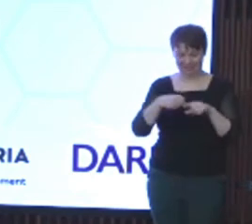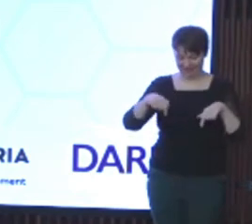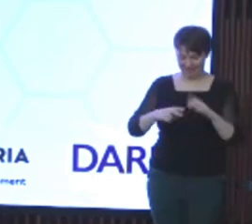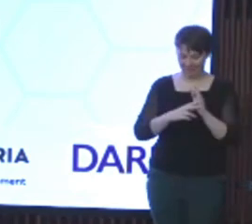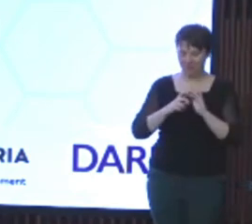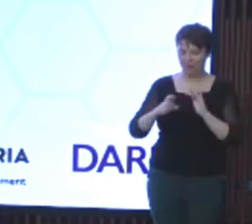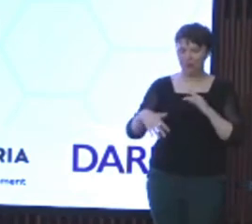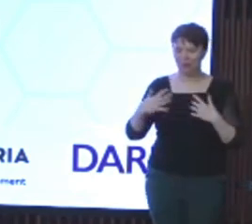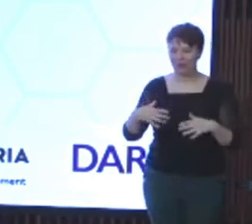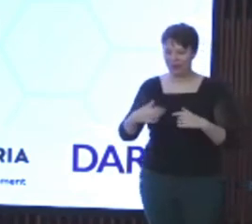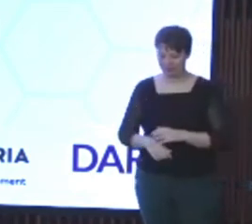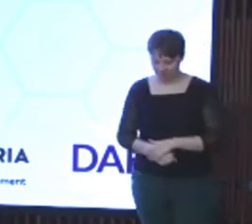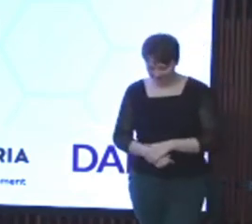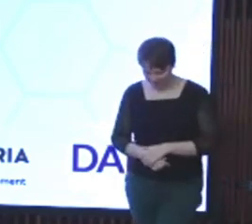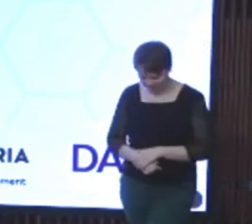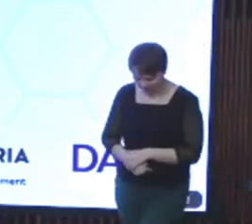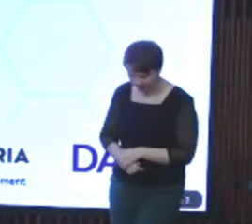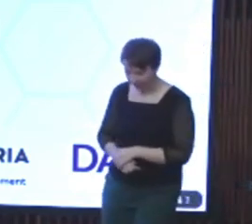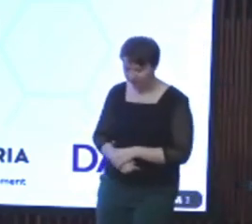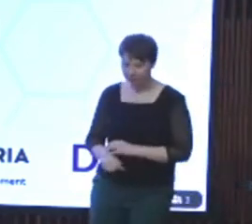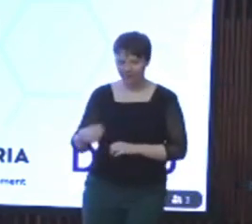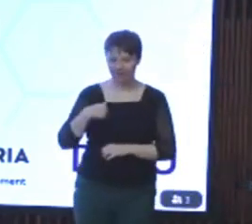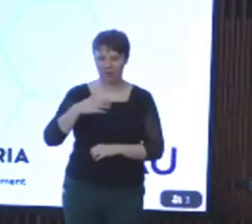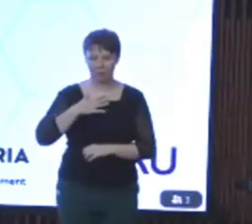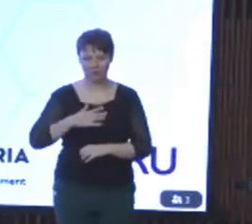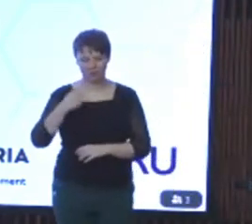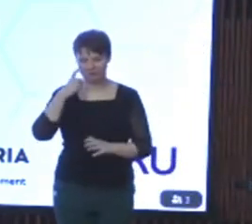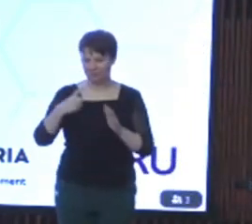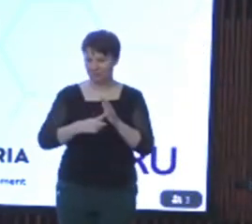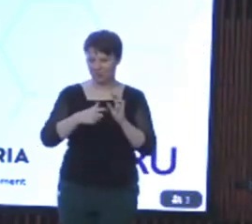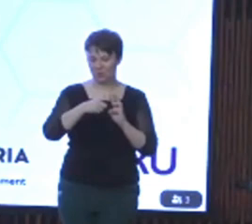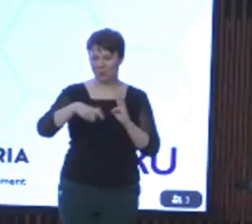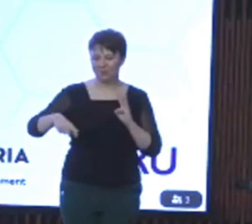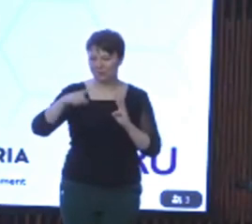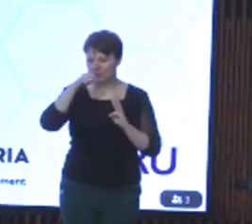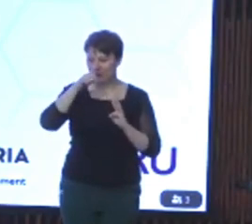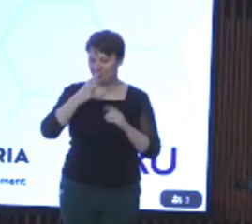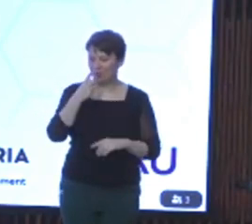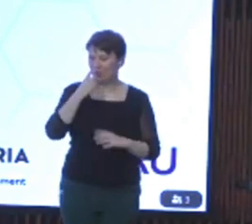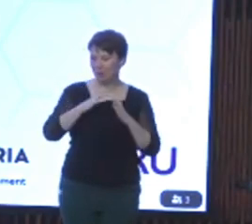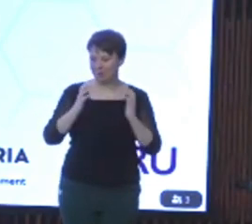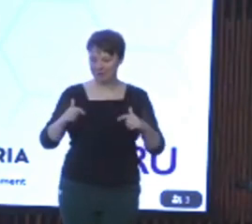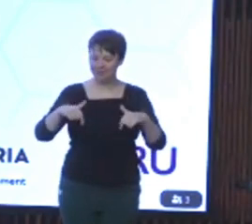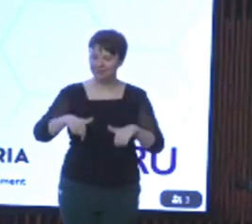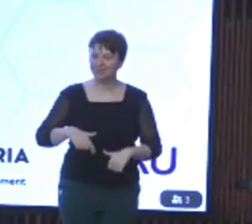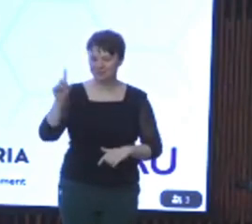I'd like to acknowledge the Wurundjeri people of the Kulin Nation on whose lands we meet today and